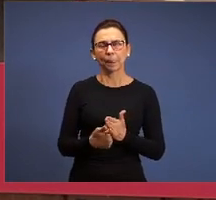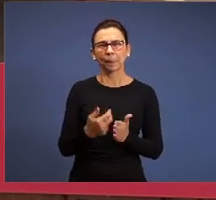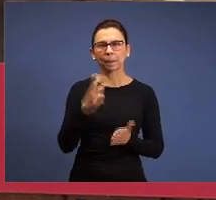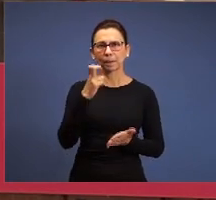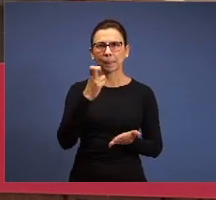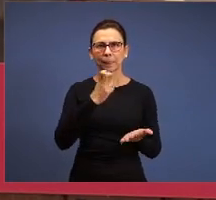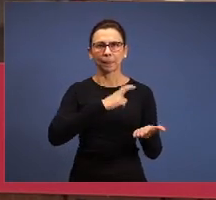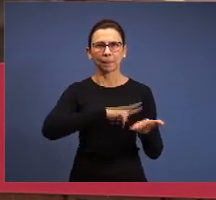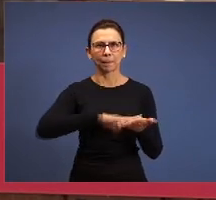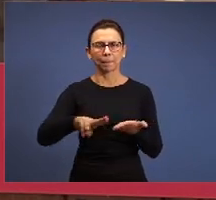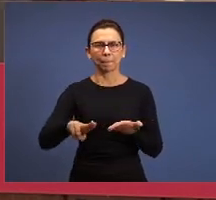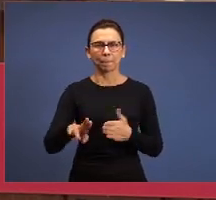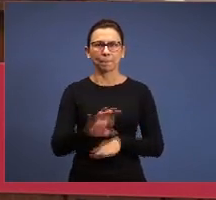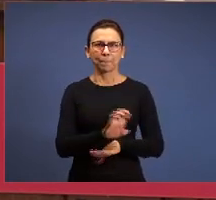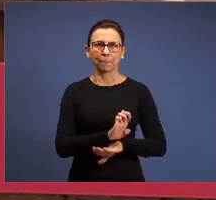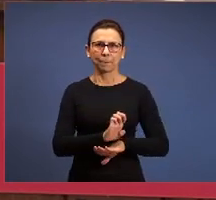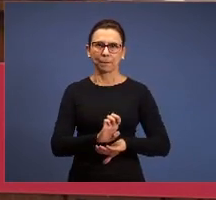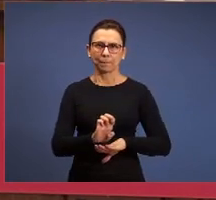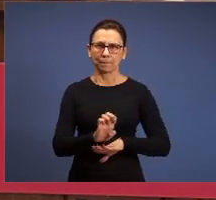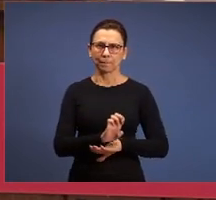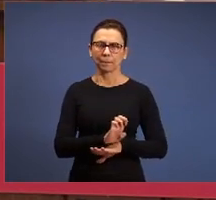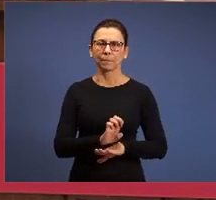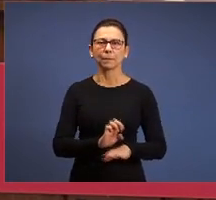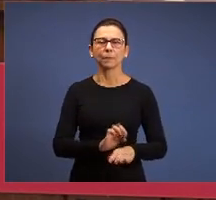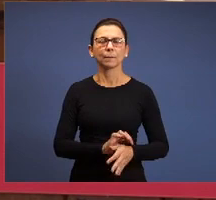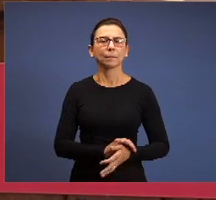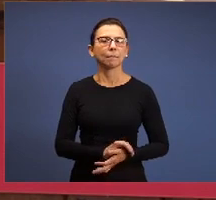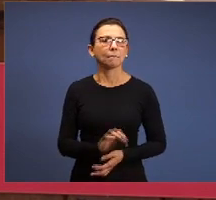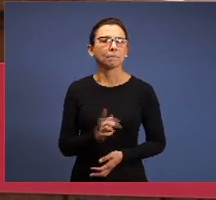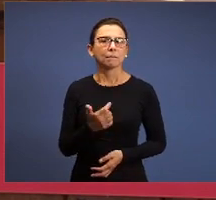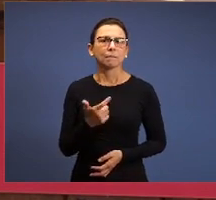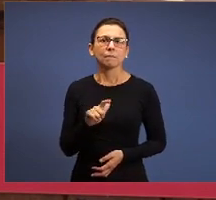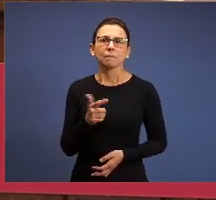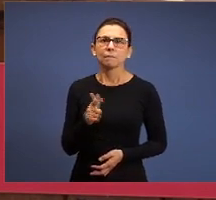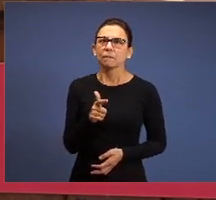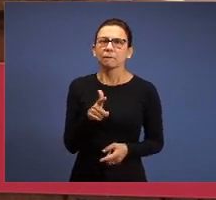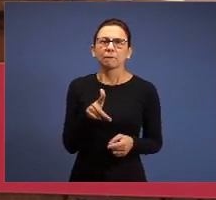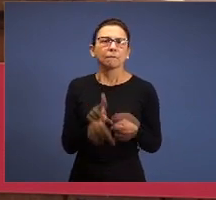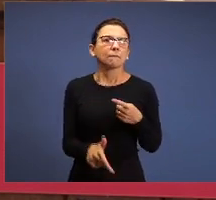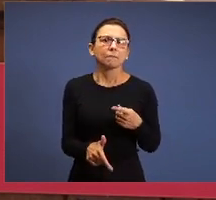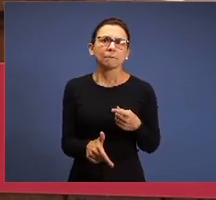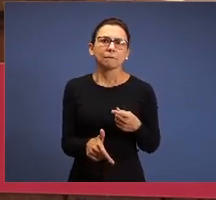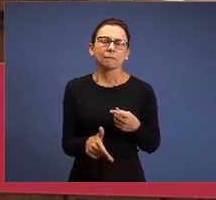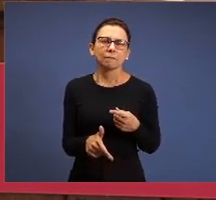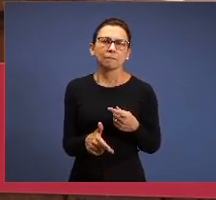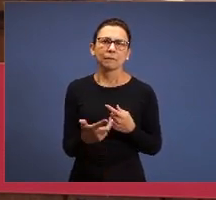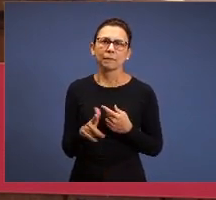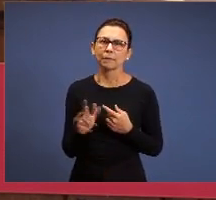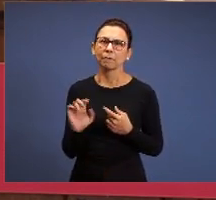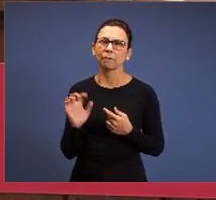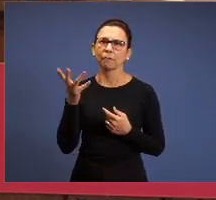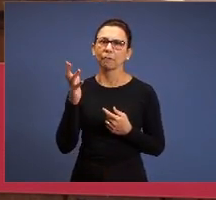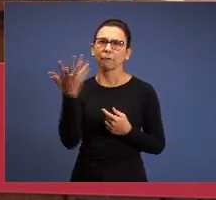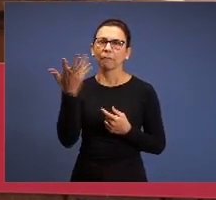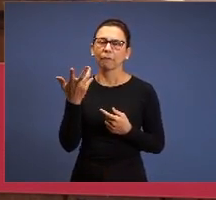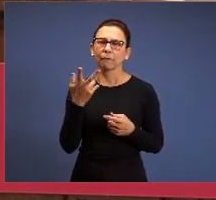to the church of Ephesus, there isn’t a break of the happenings and the brethren will see